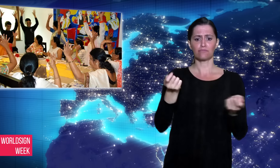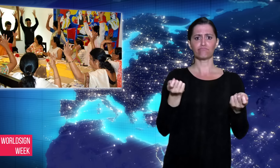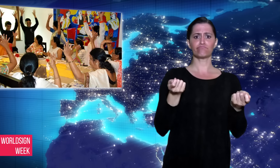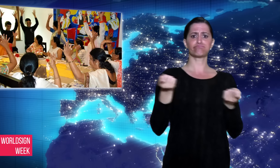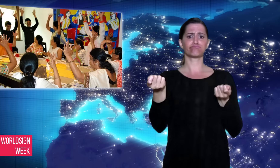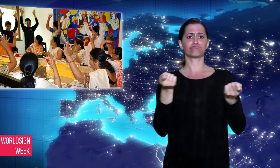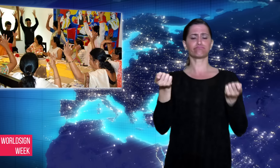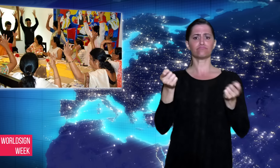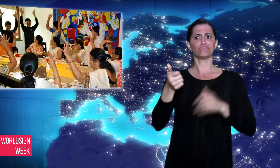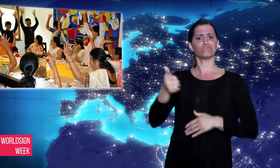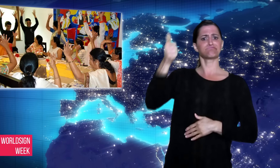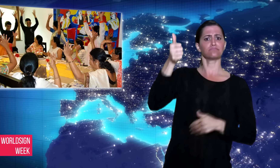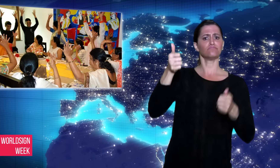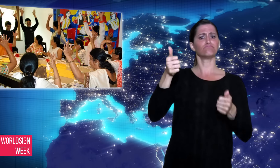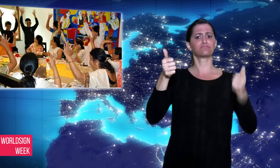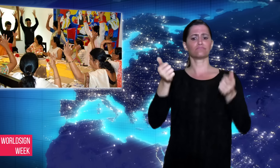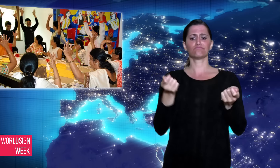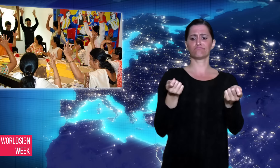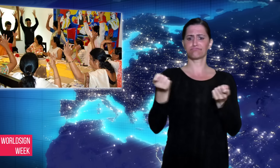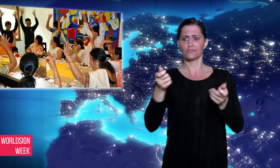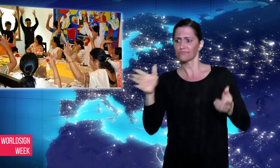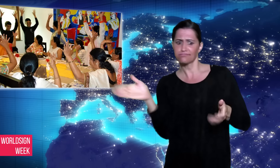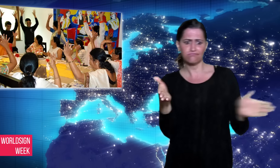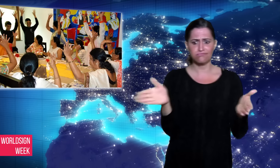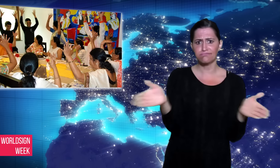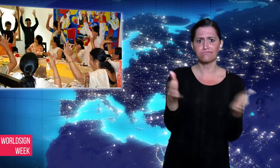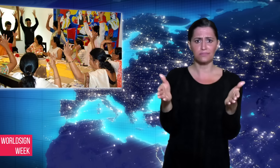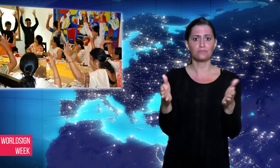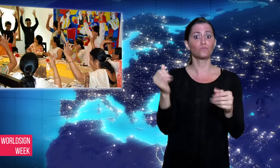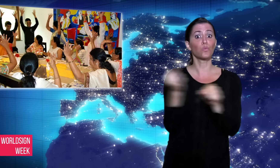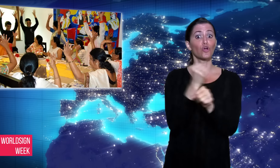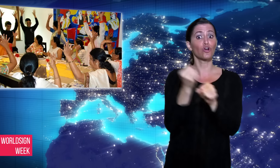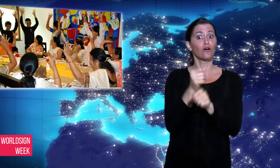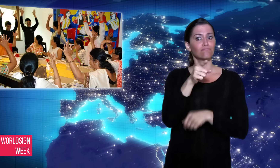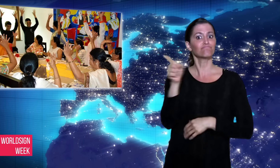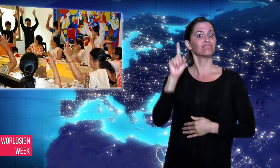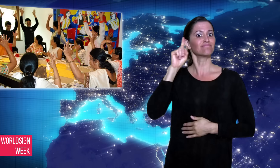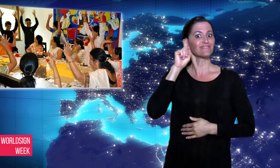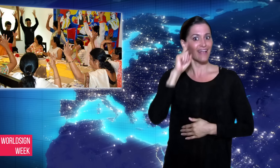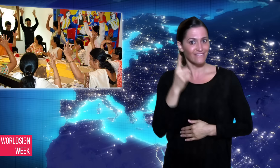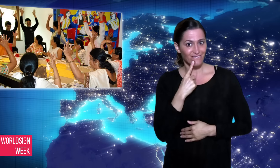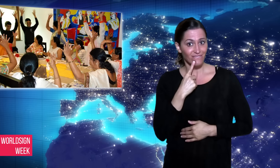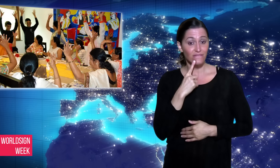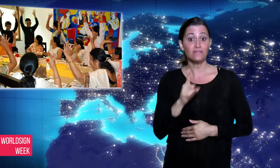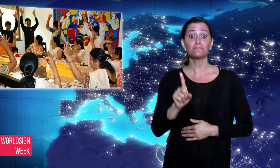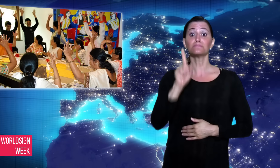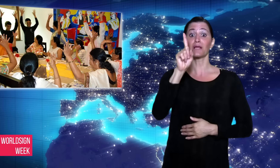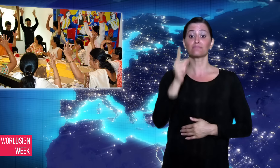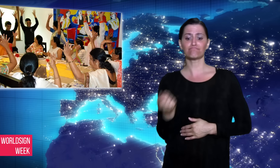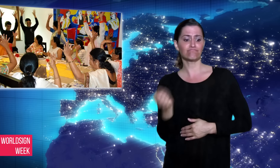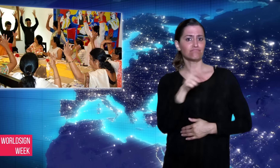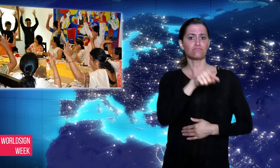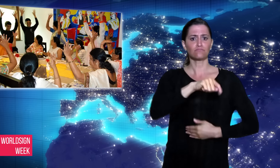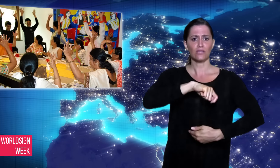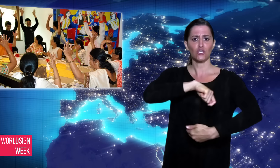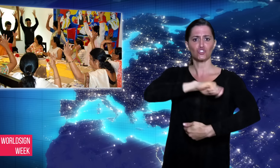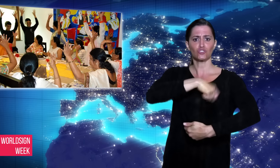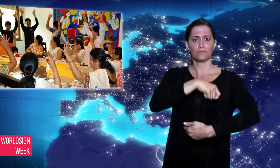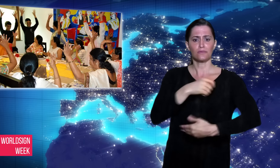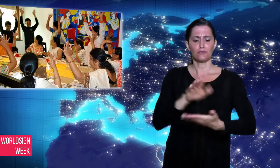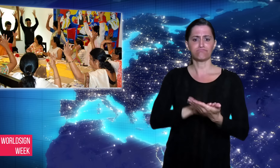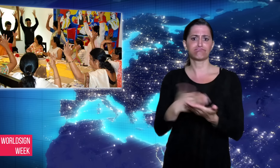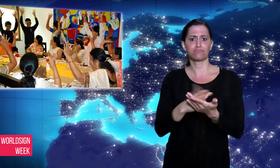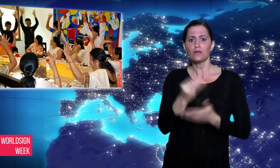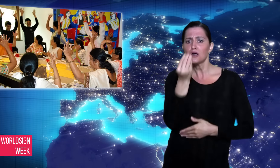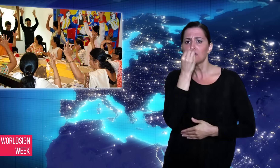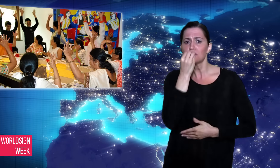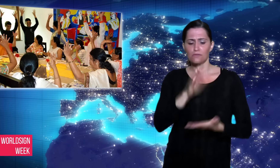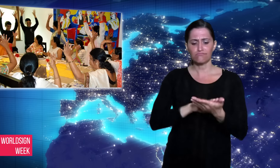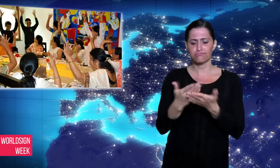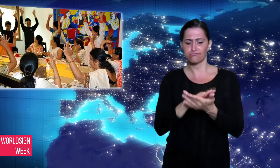Indian Sign Language are hung on the